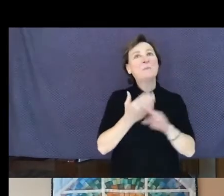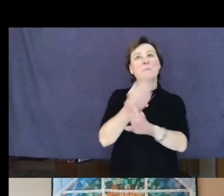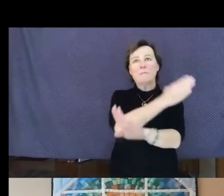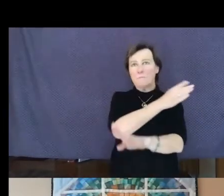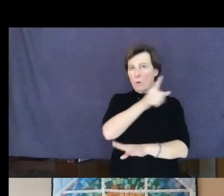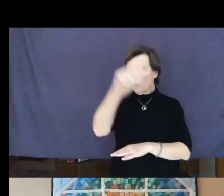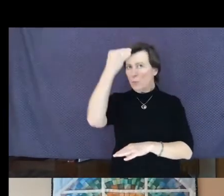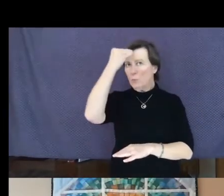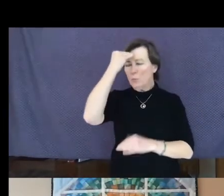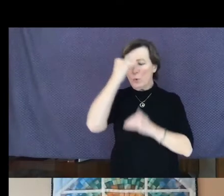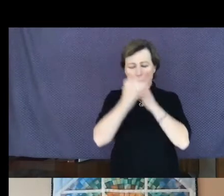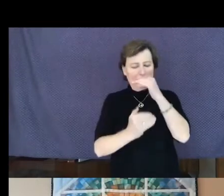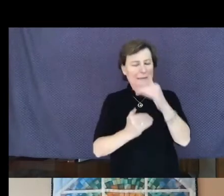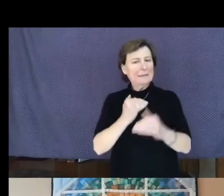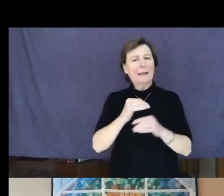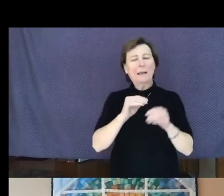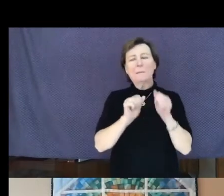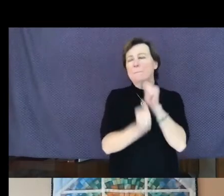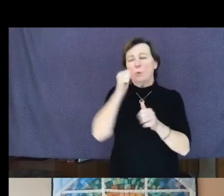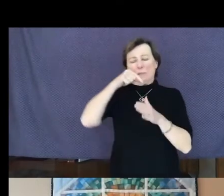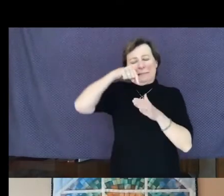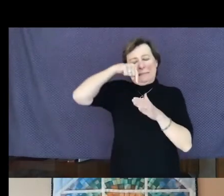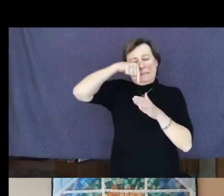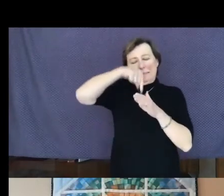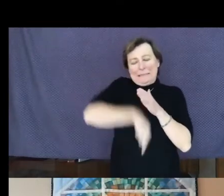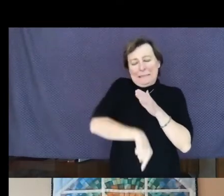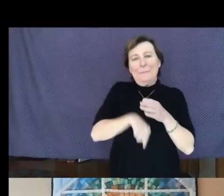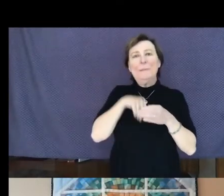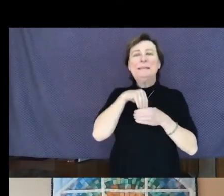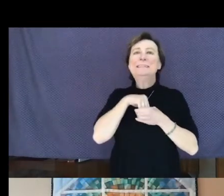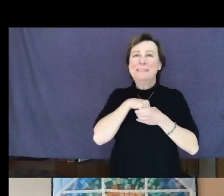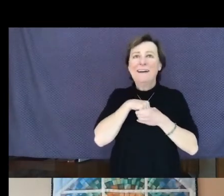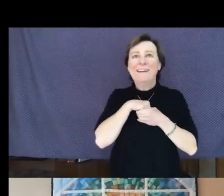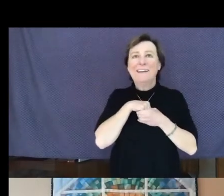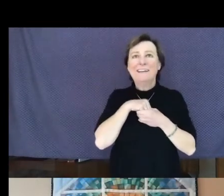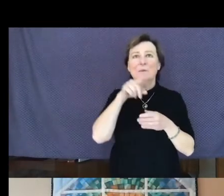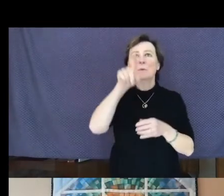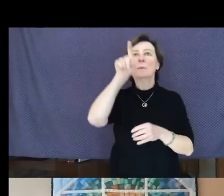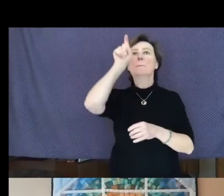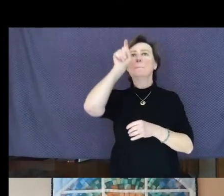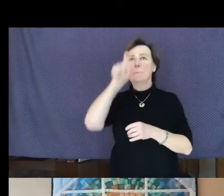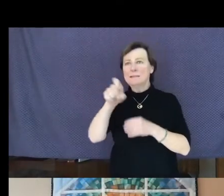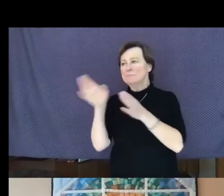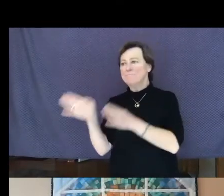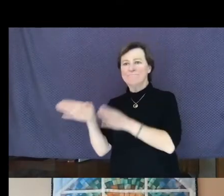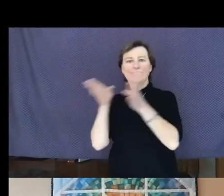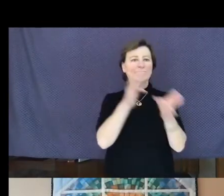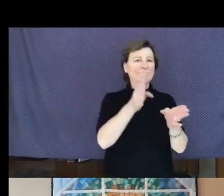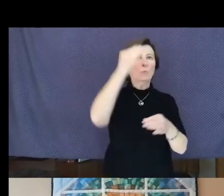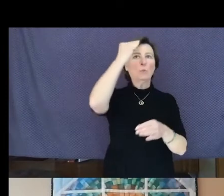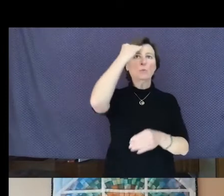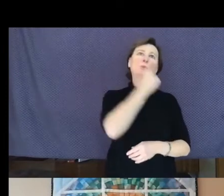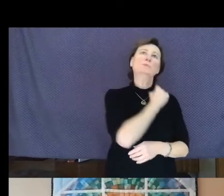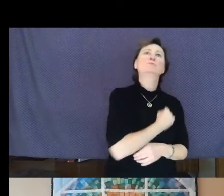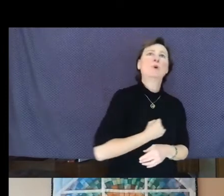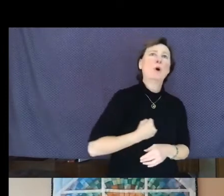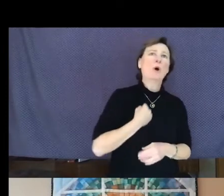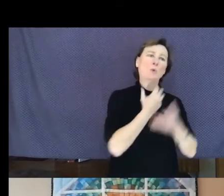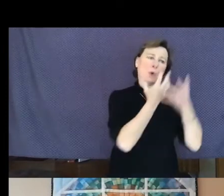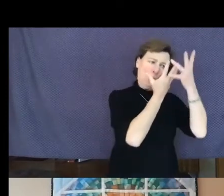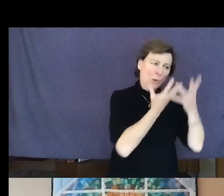deepest thing inside you must know sorrow as the other deepest thing.